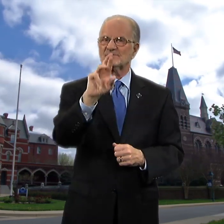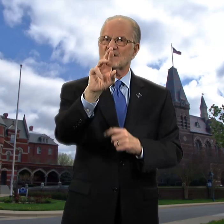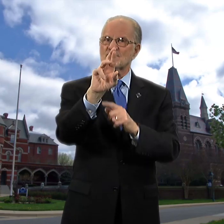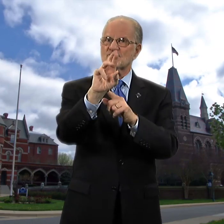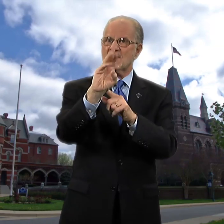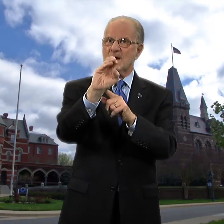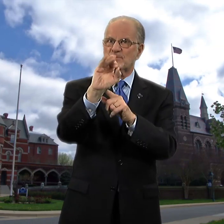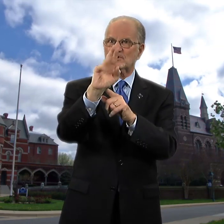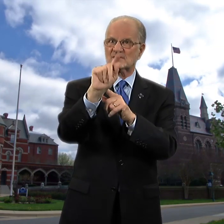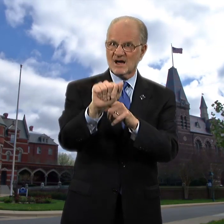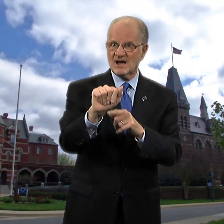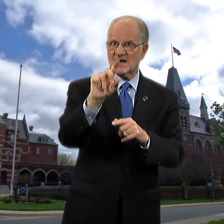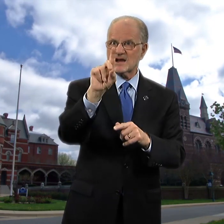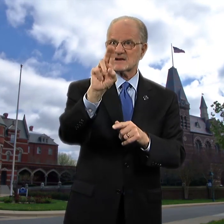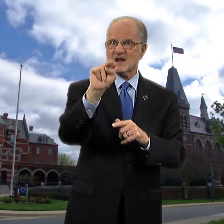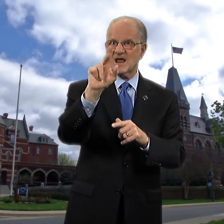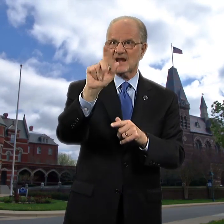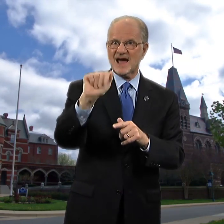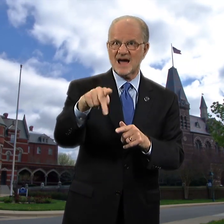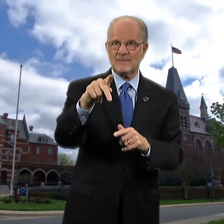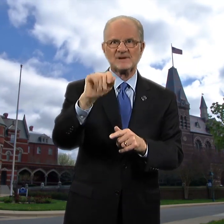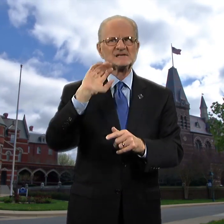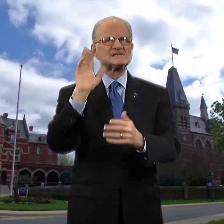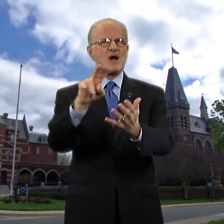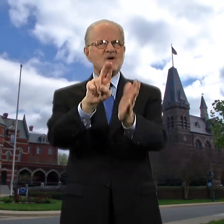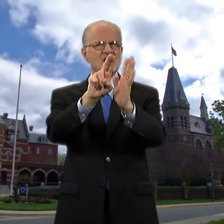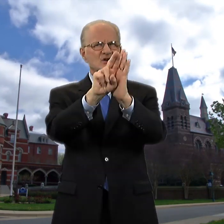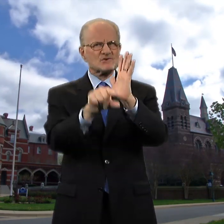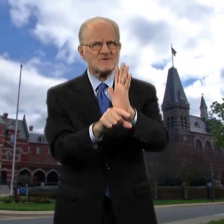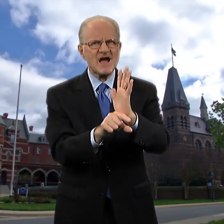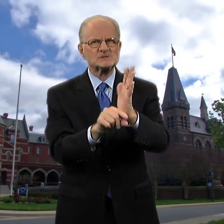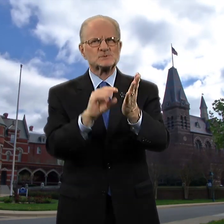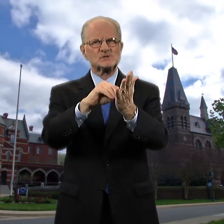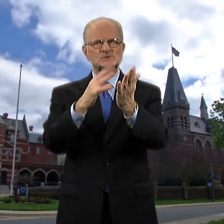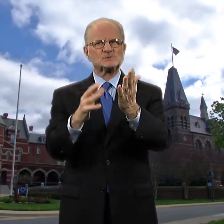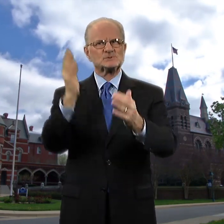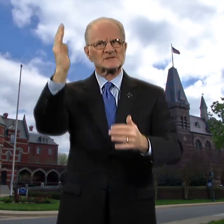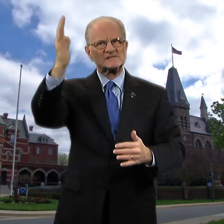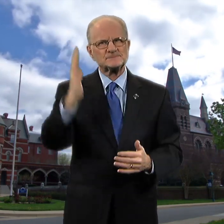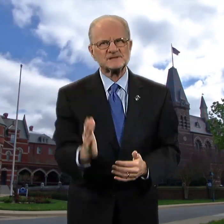Roberta Dunlap is our undergraduate student speaker.